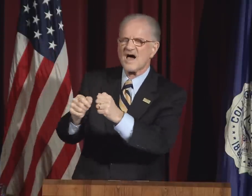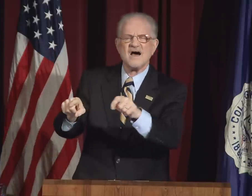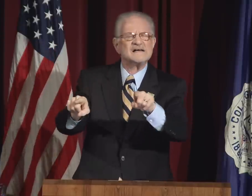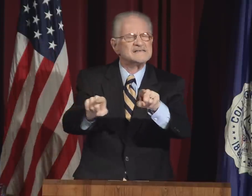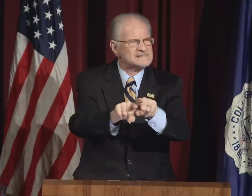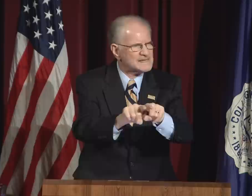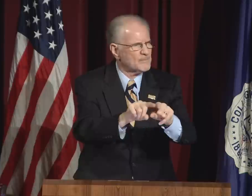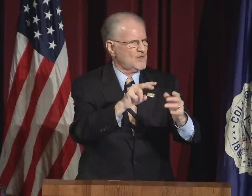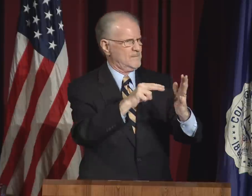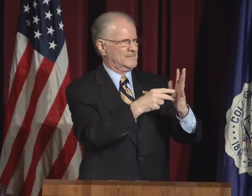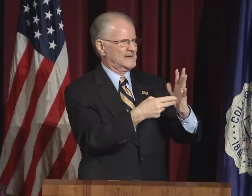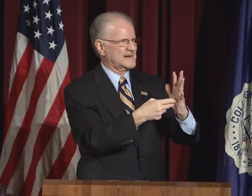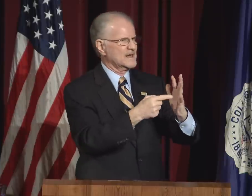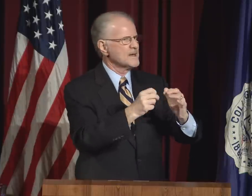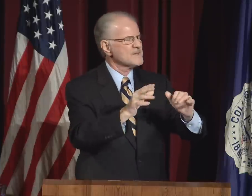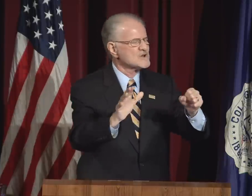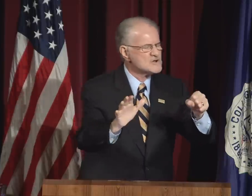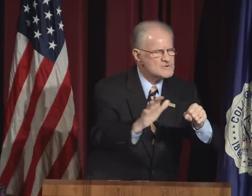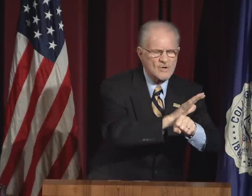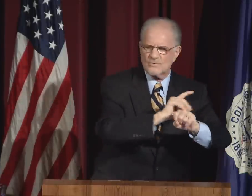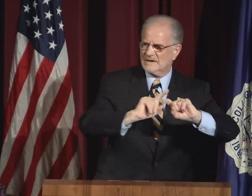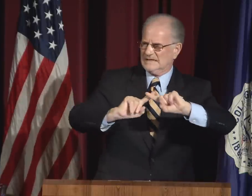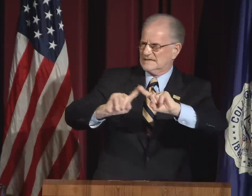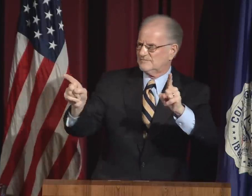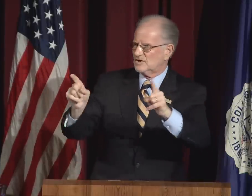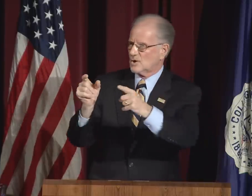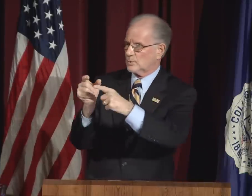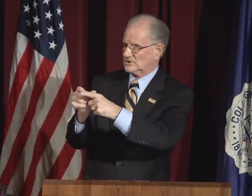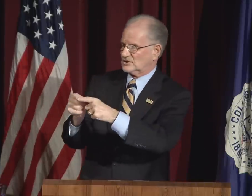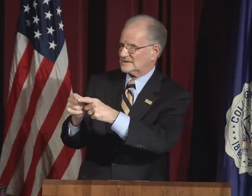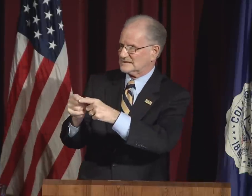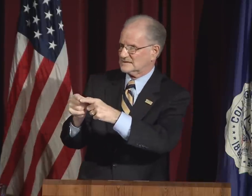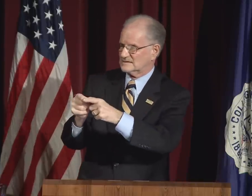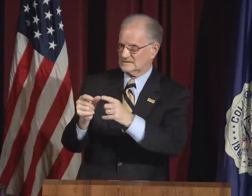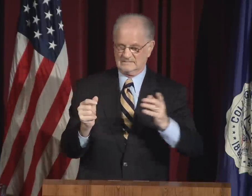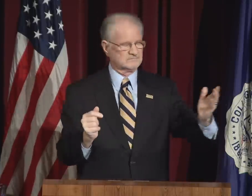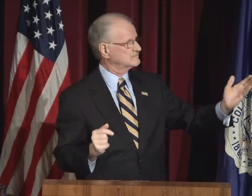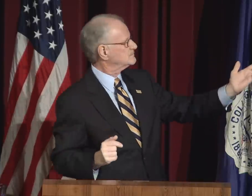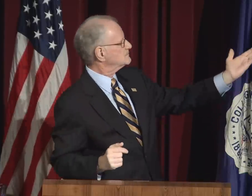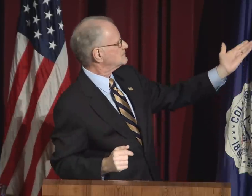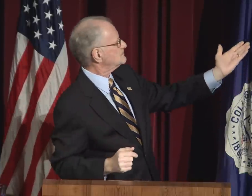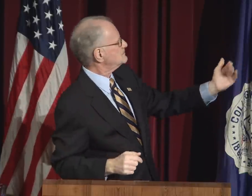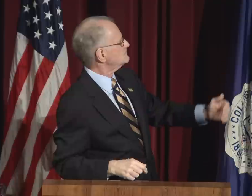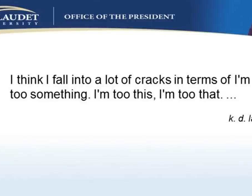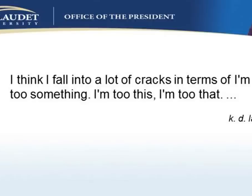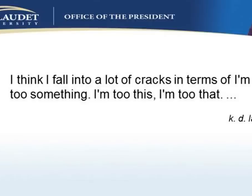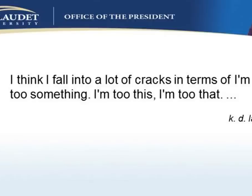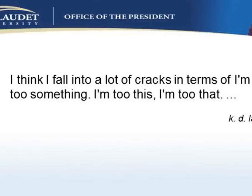Look at another quotation with a similar meaning but totally different wording.